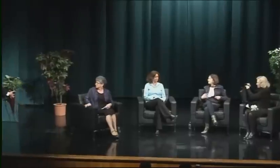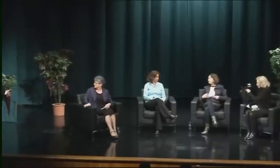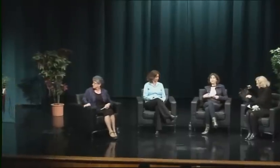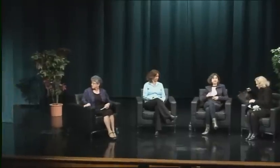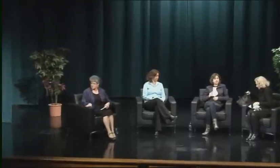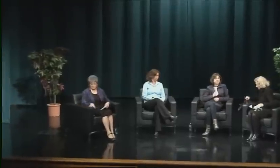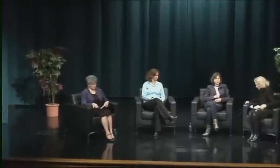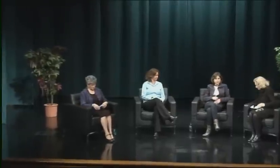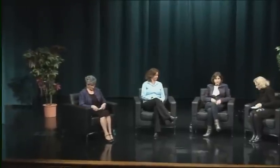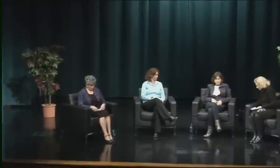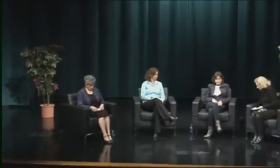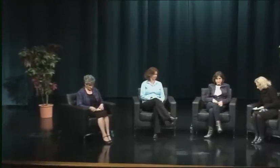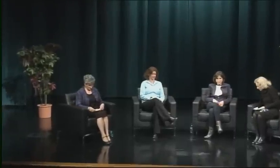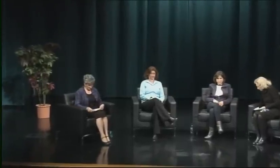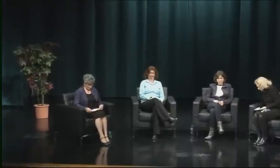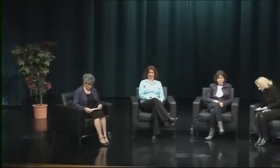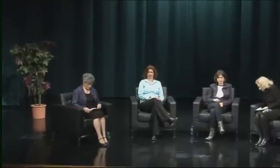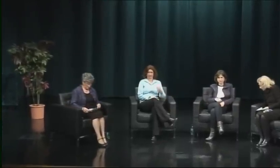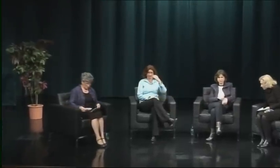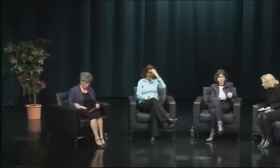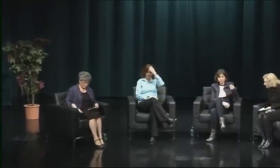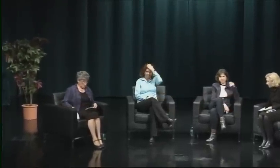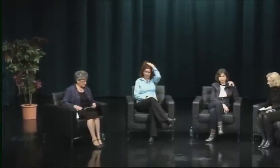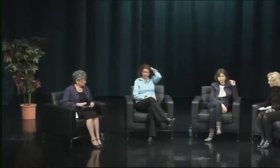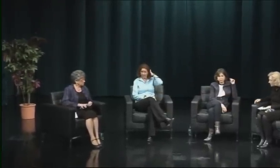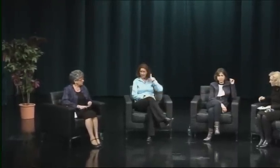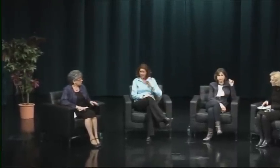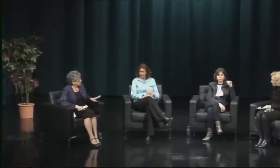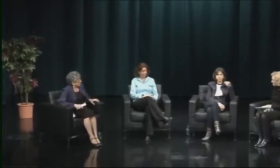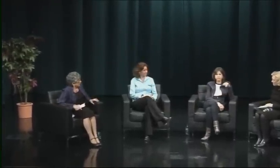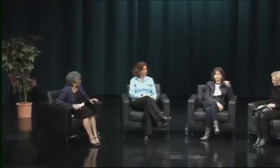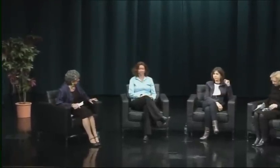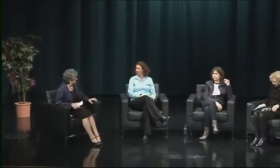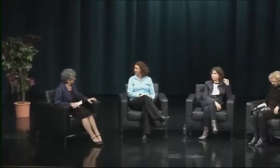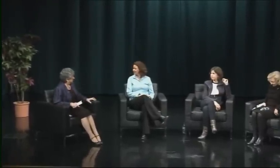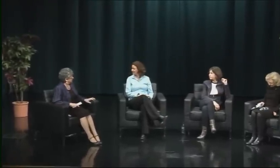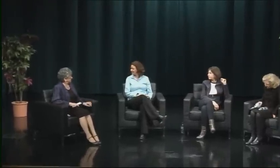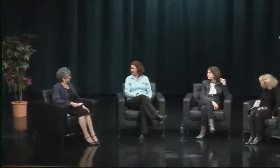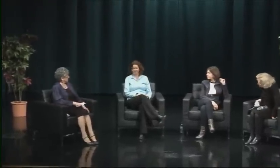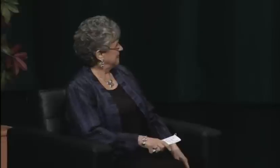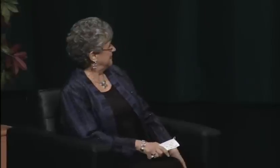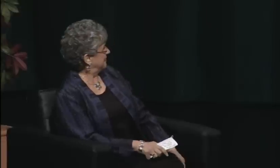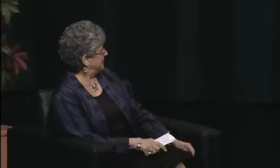and taught that course as well.